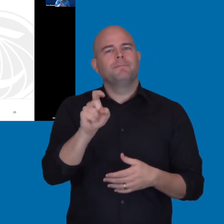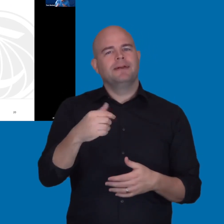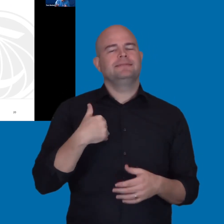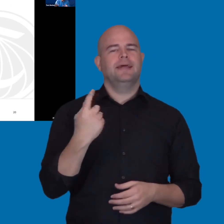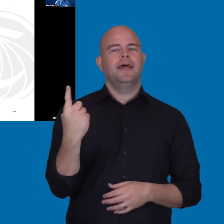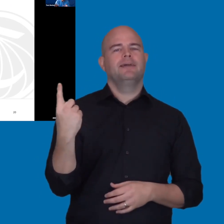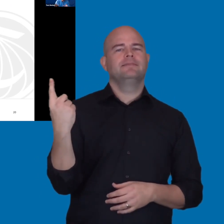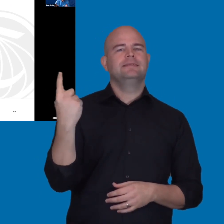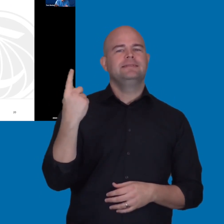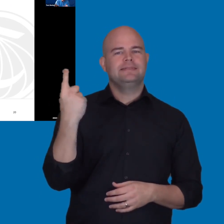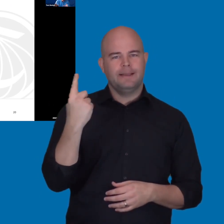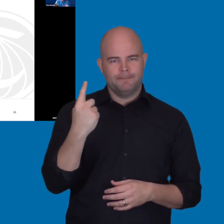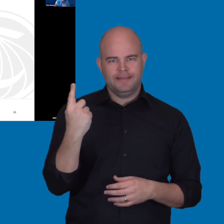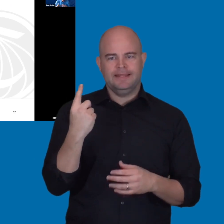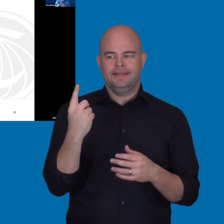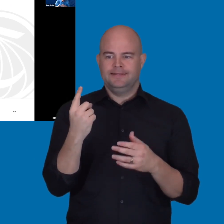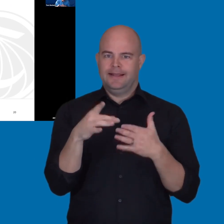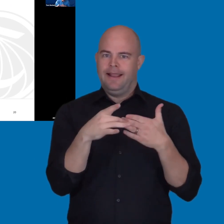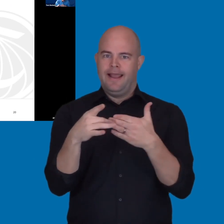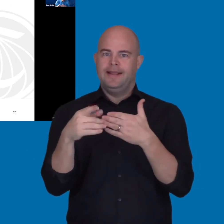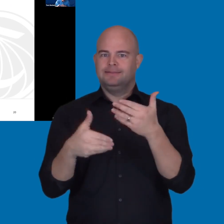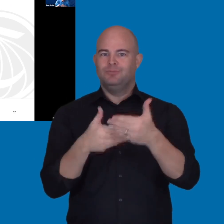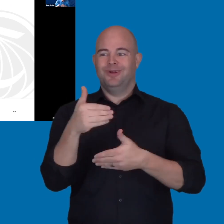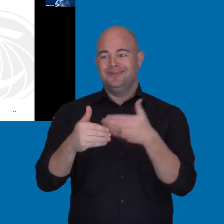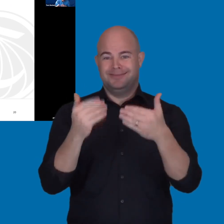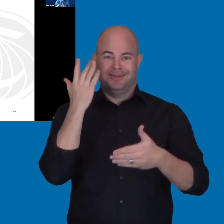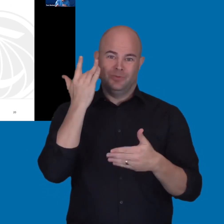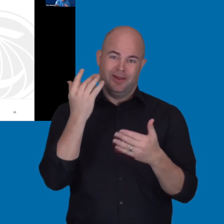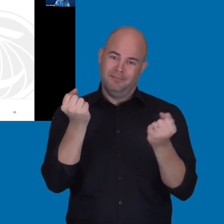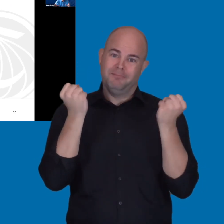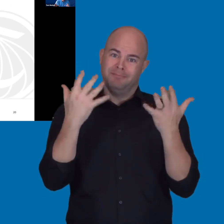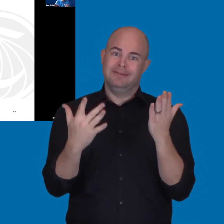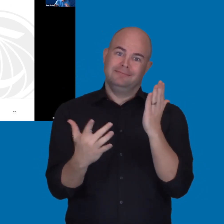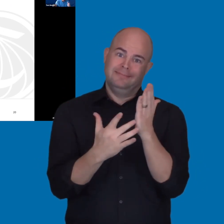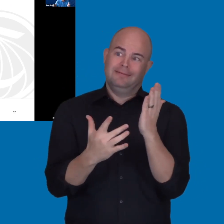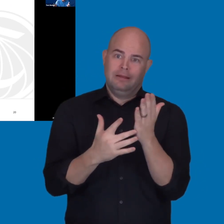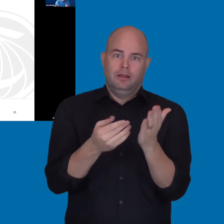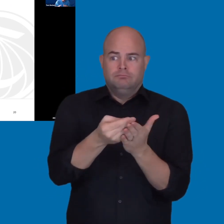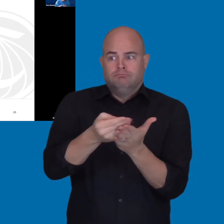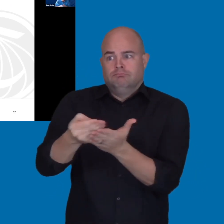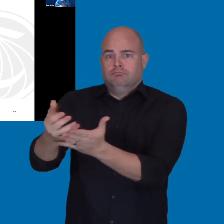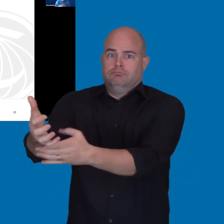of guides that process. So, this is what we call an impact matrix